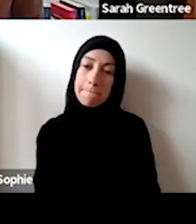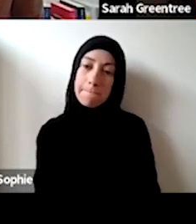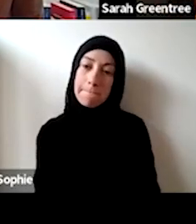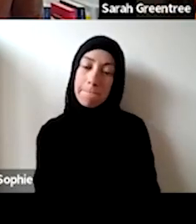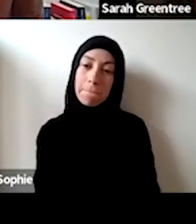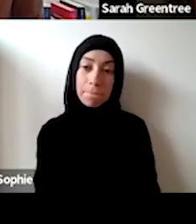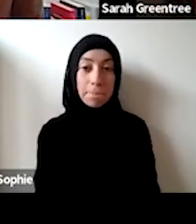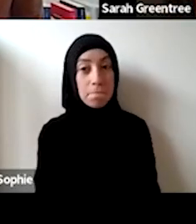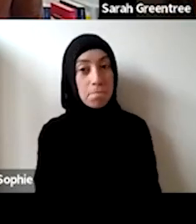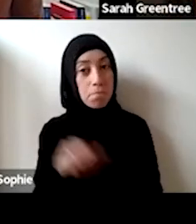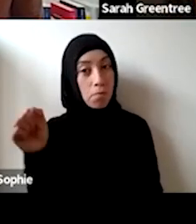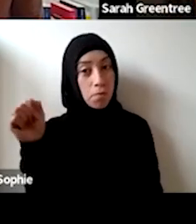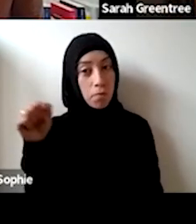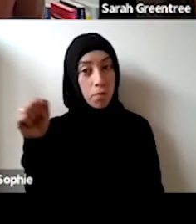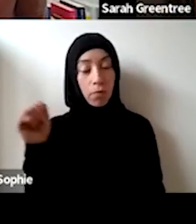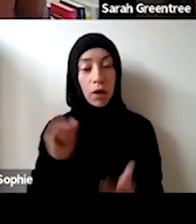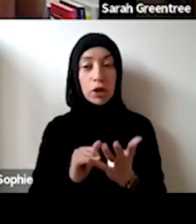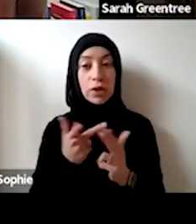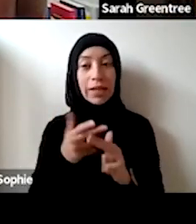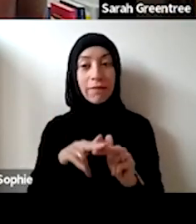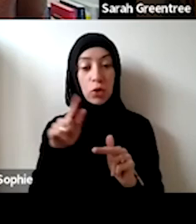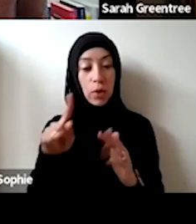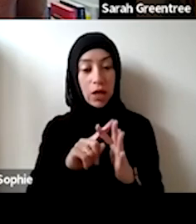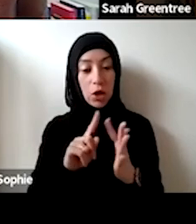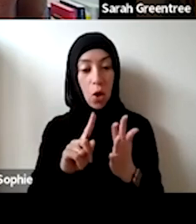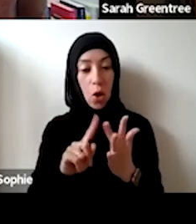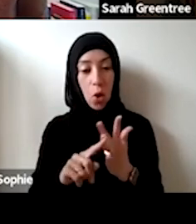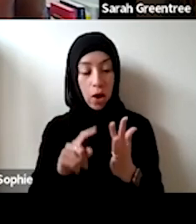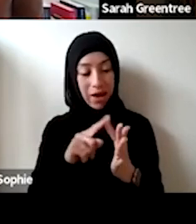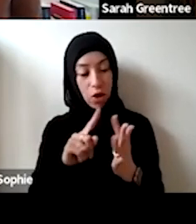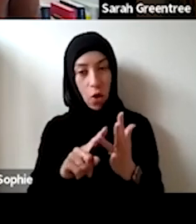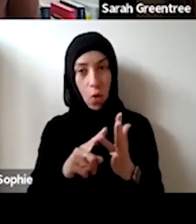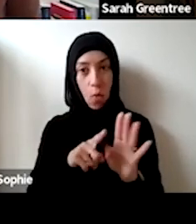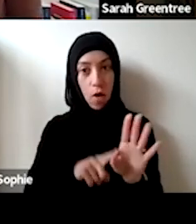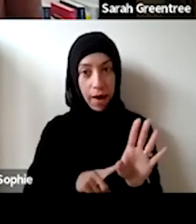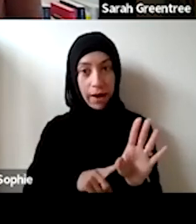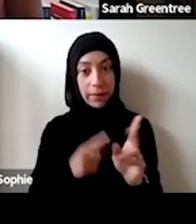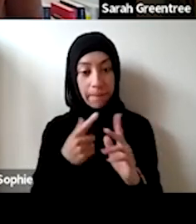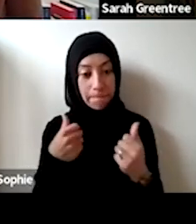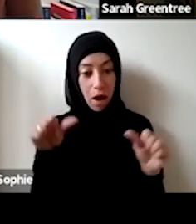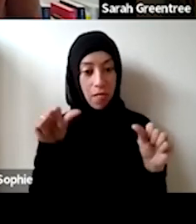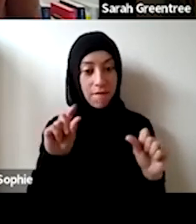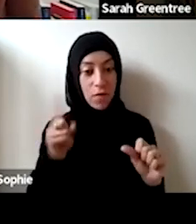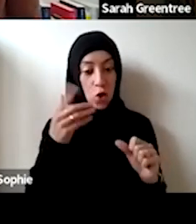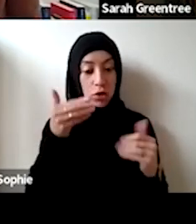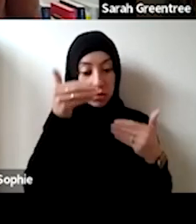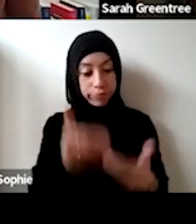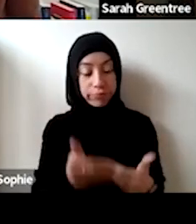the answer that is, yes, if if you're Eoi gets through that first stage, then yes, we'll be in touch with you. yes, if you're EOI gets through that first stage, then yes we will